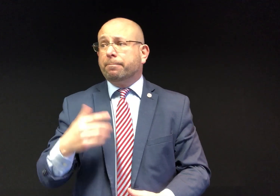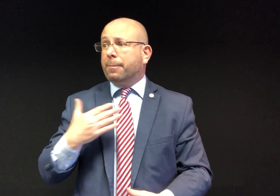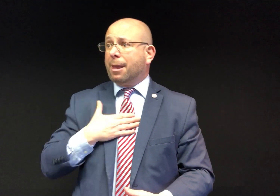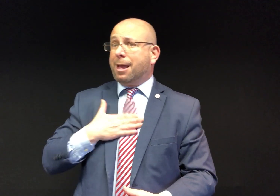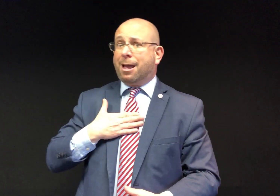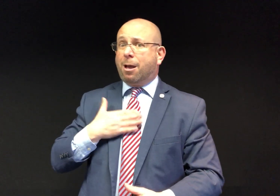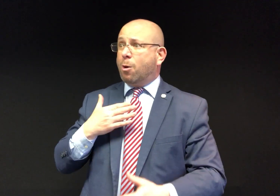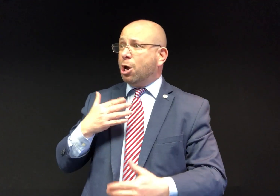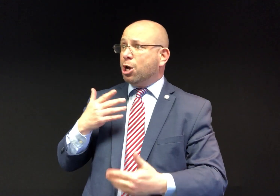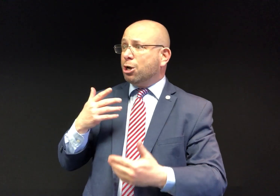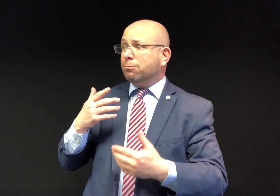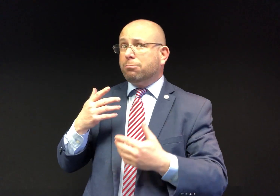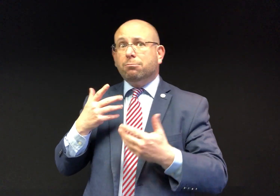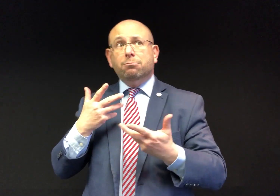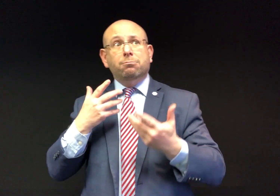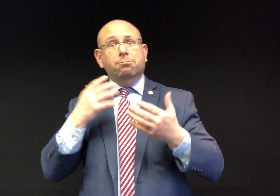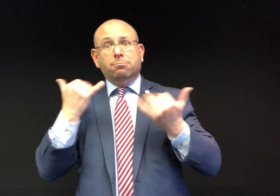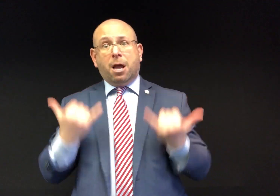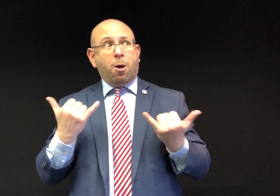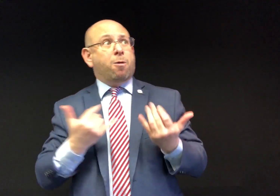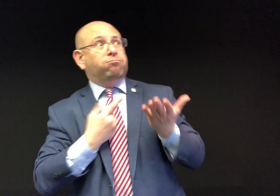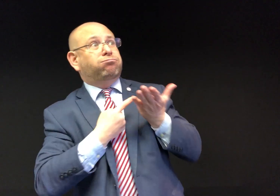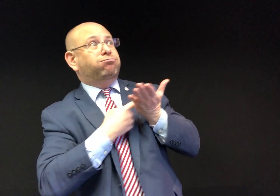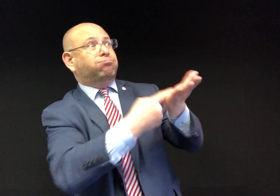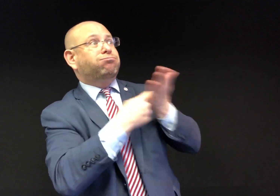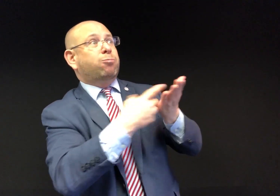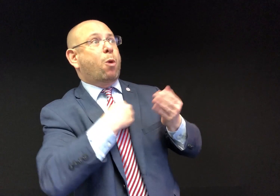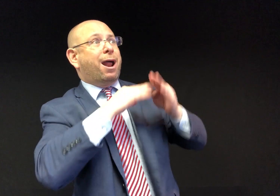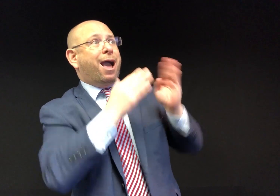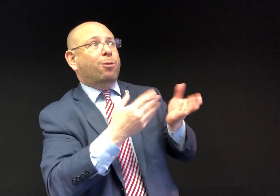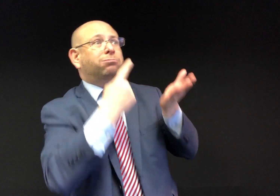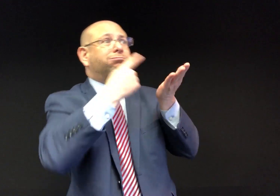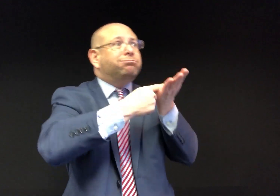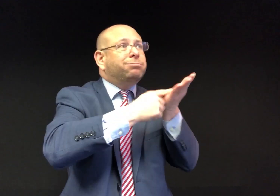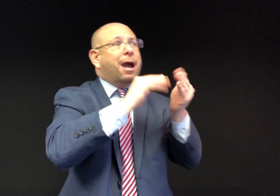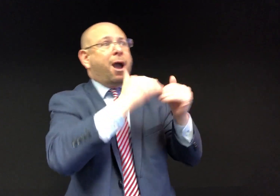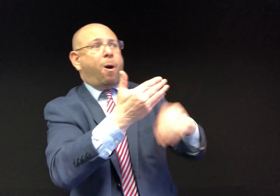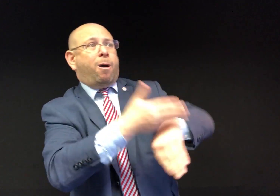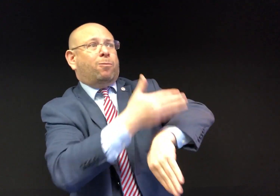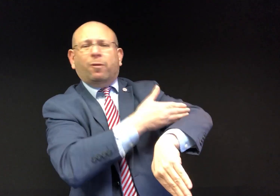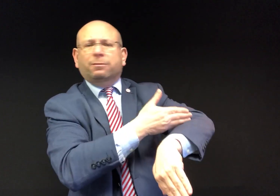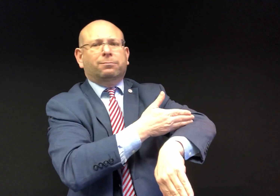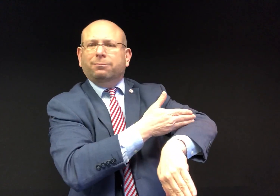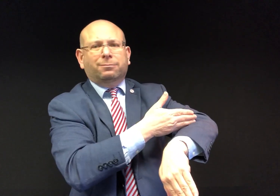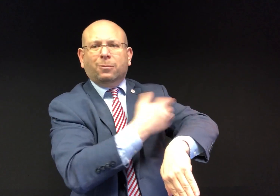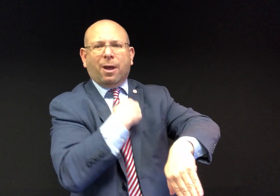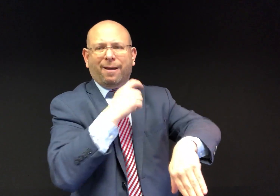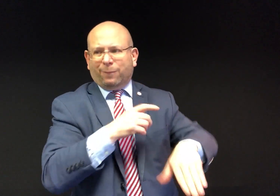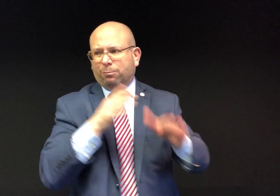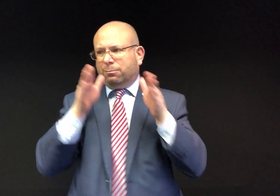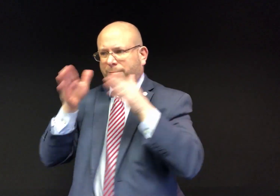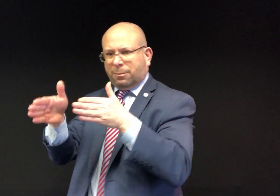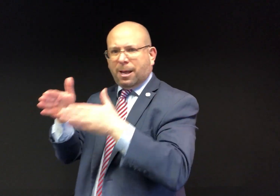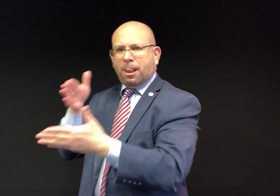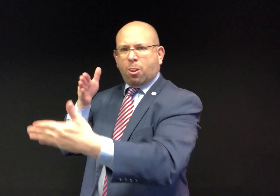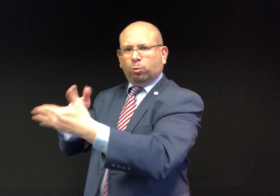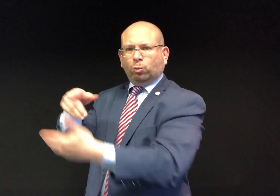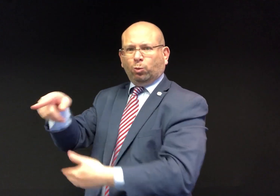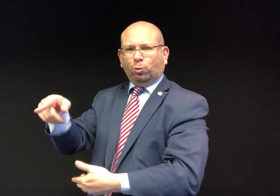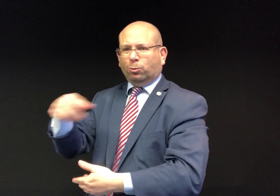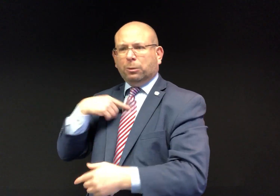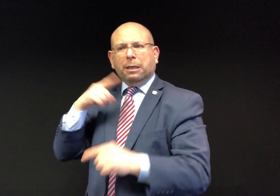At this time, the NAD's efforts are limited to the lawsuit and